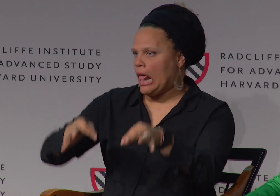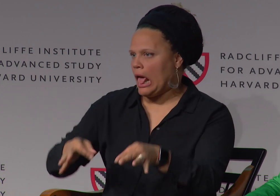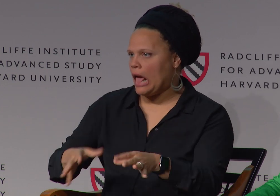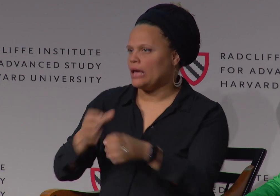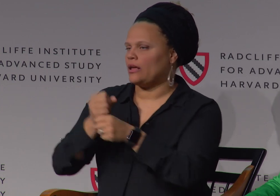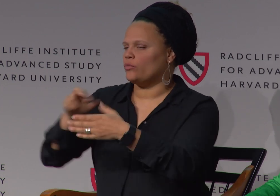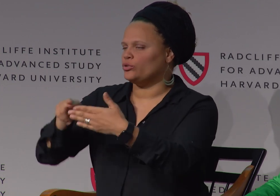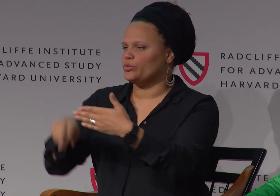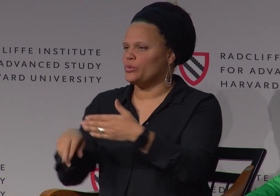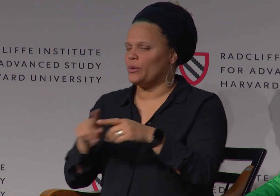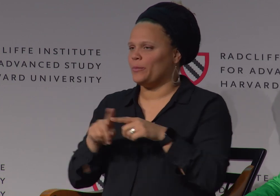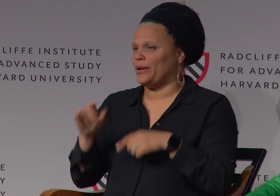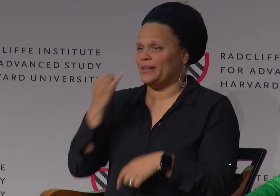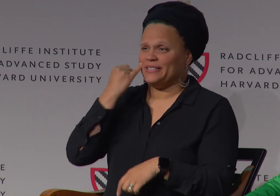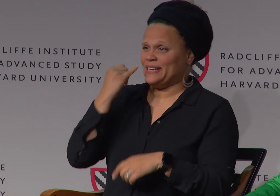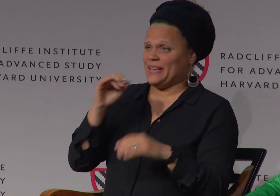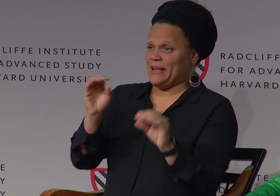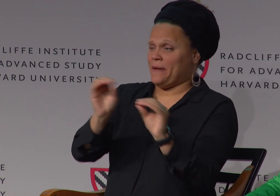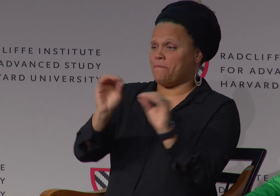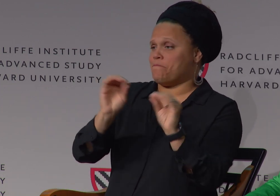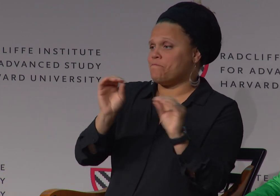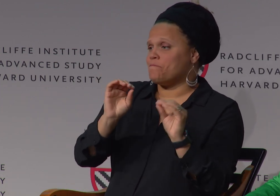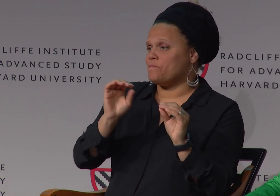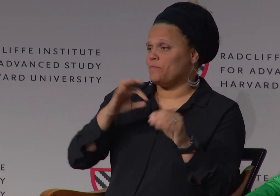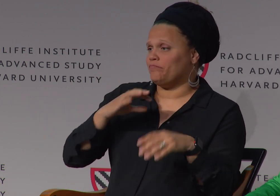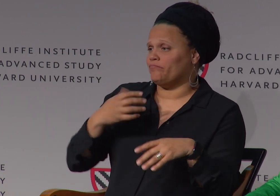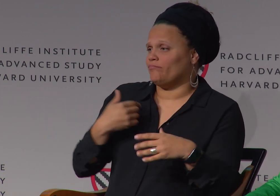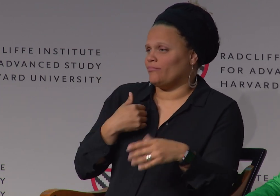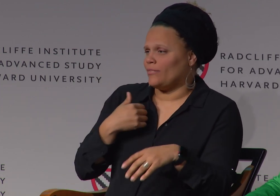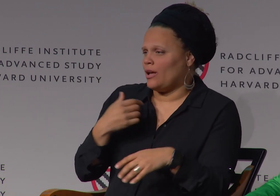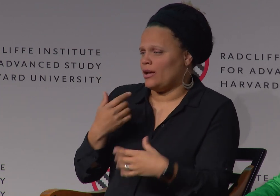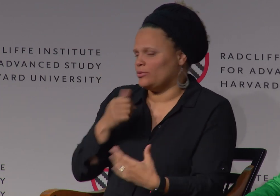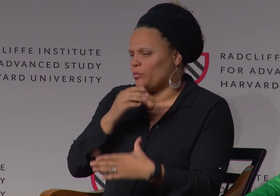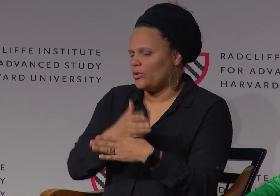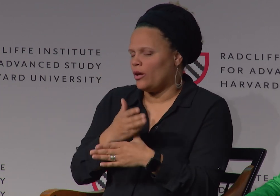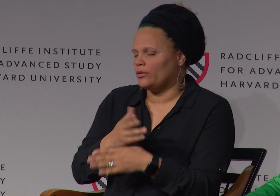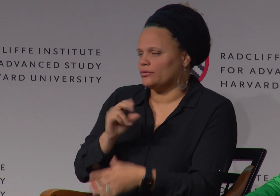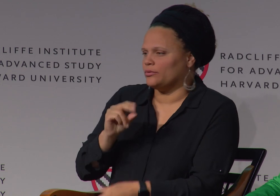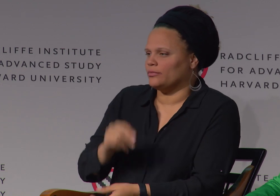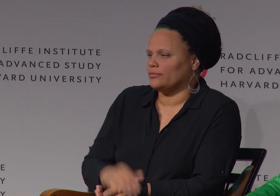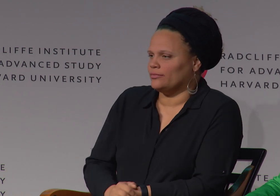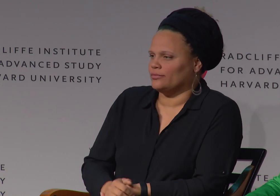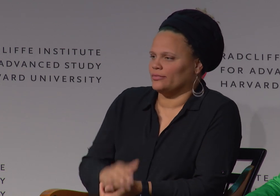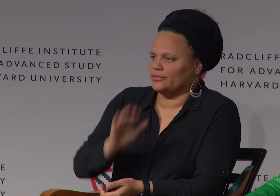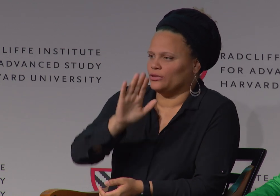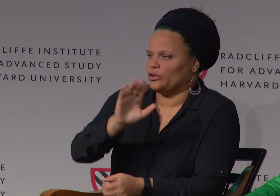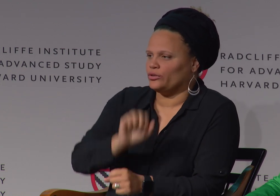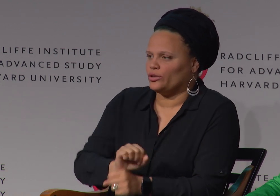So sometimes it's an educational roles, sometimes an advocate role, sometimes it's me to step back and just be me.